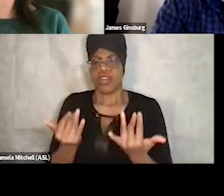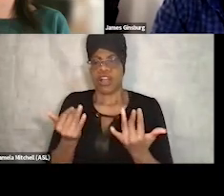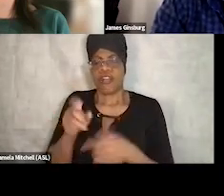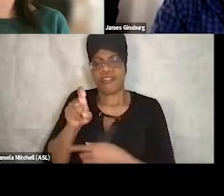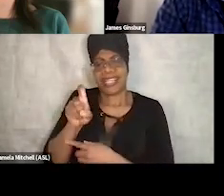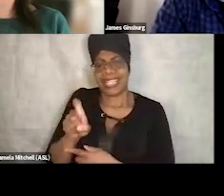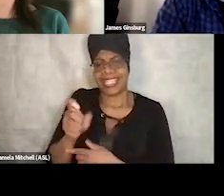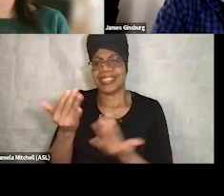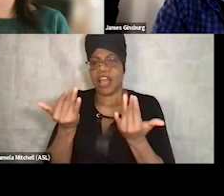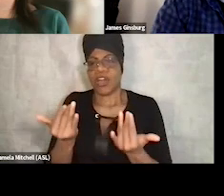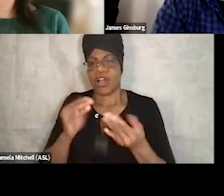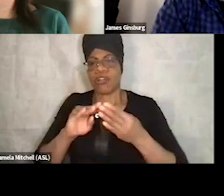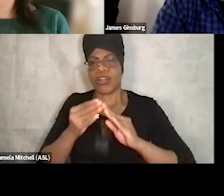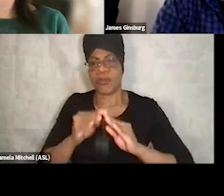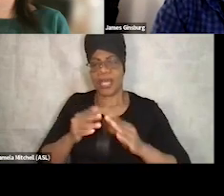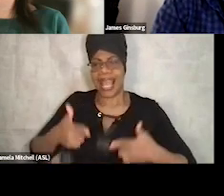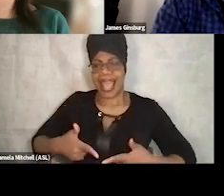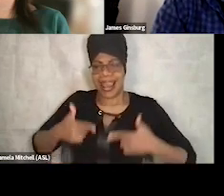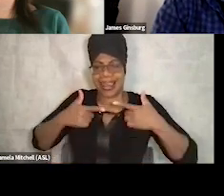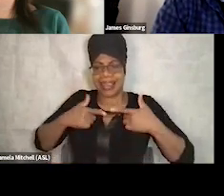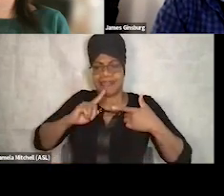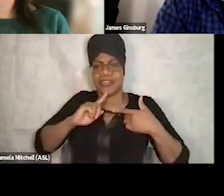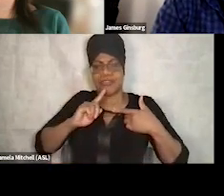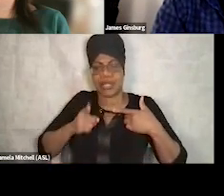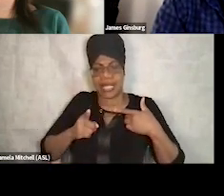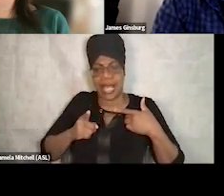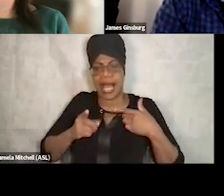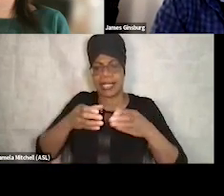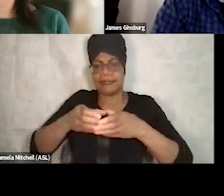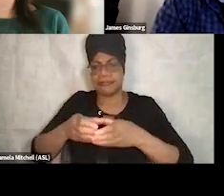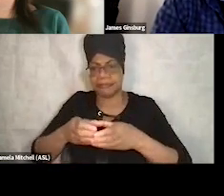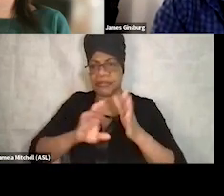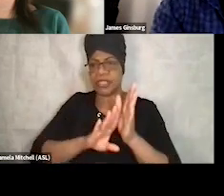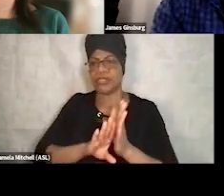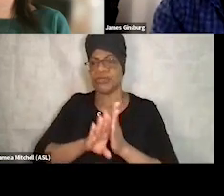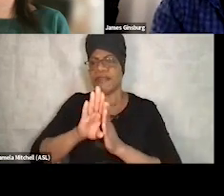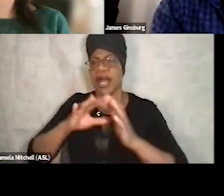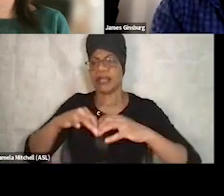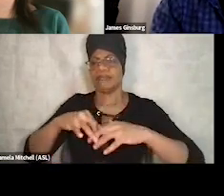and sort of live in that reality in order to develop relationships and partnerships?